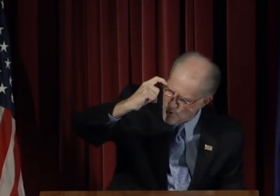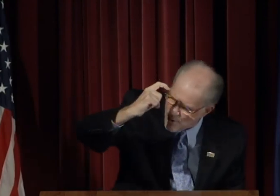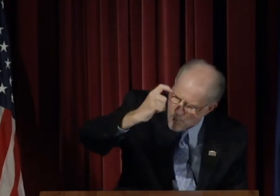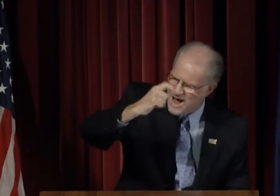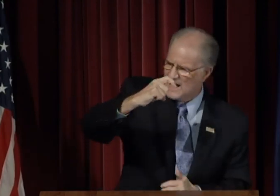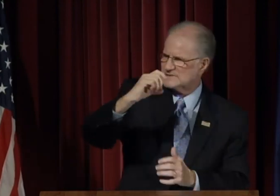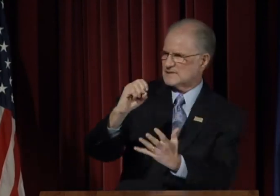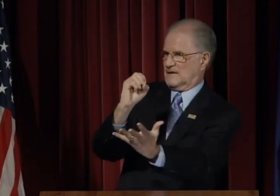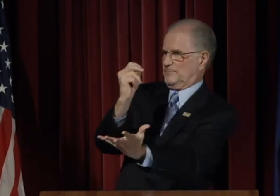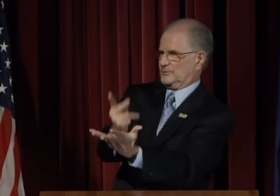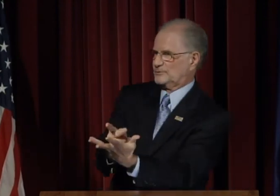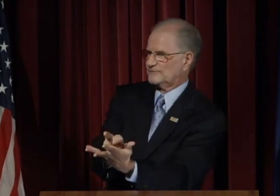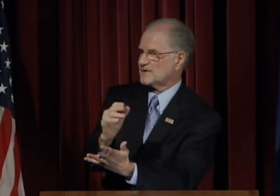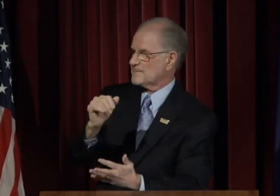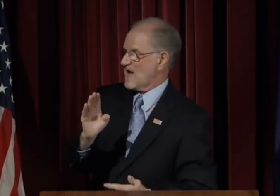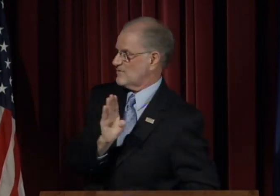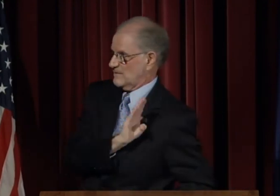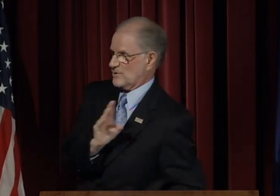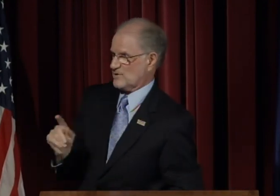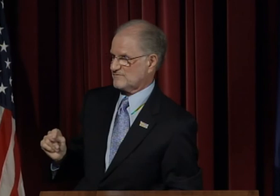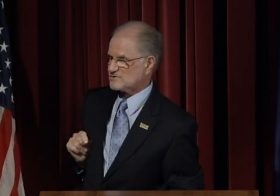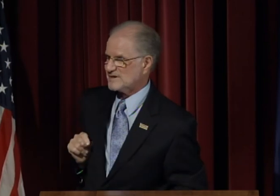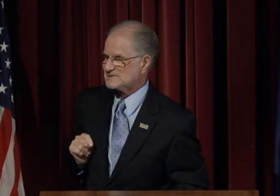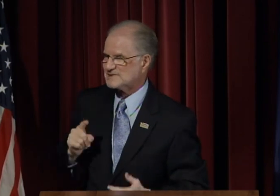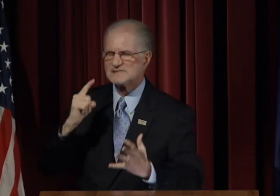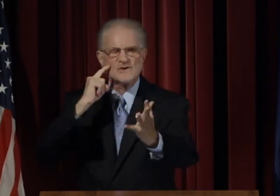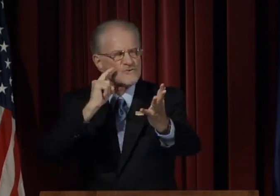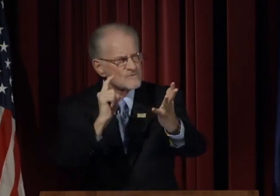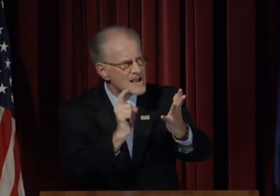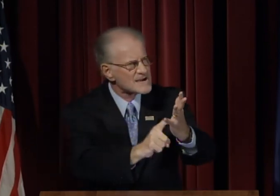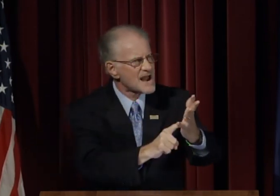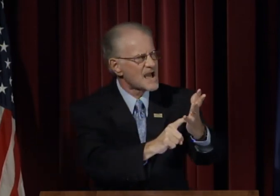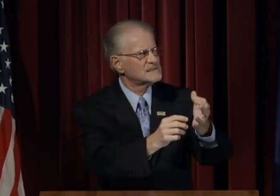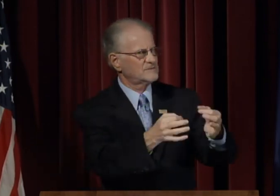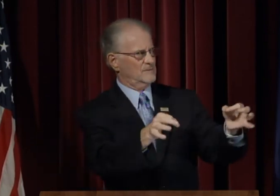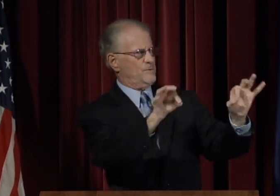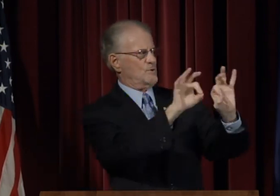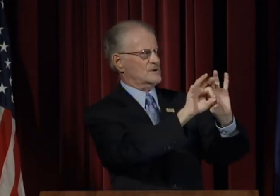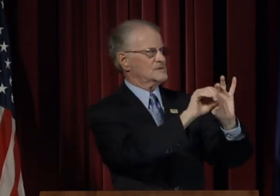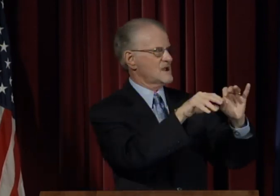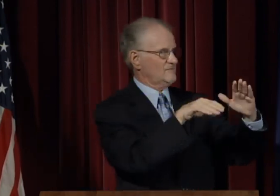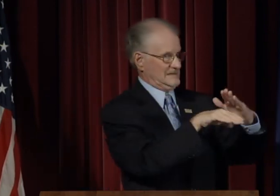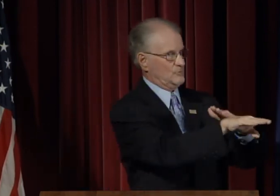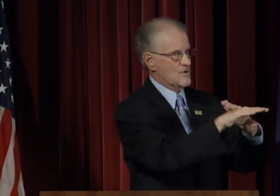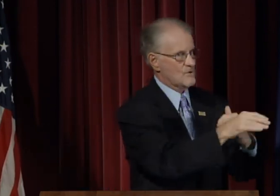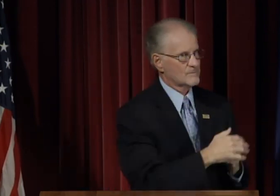Our Gallaudet Strategic Plan, the GSP which was so wisely approved by our Board of Trustees,